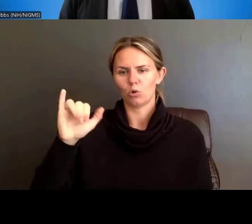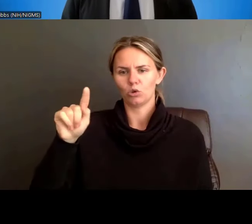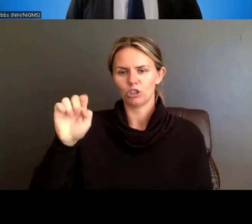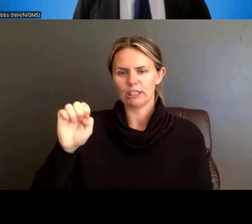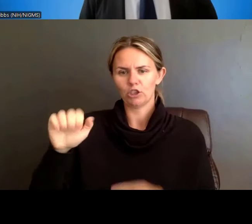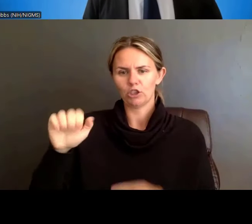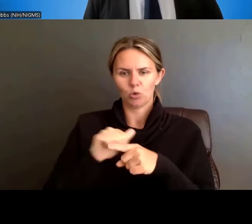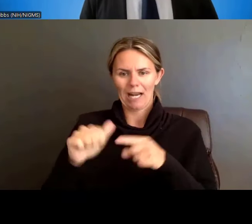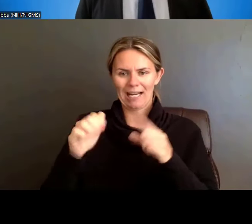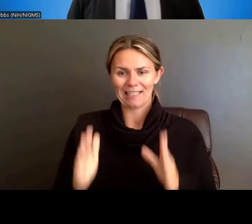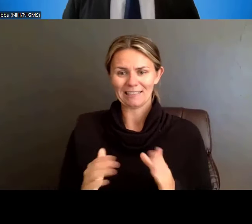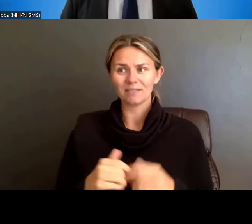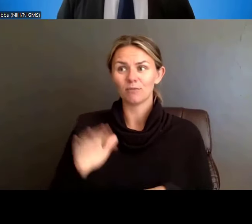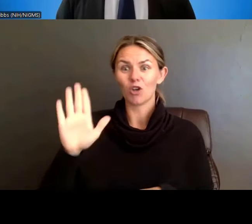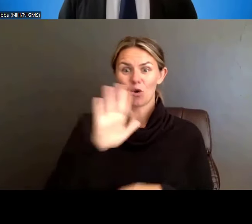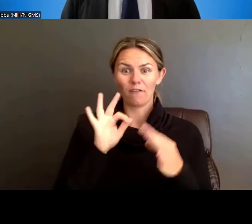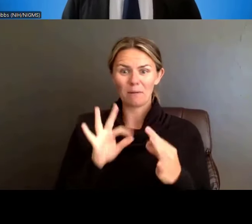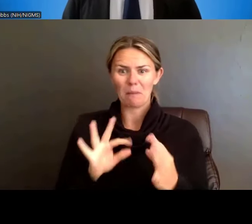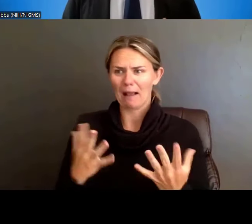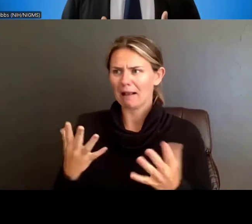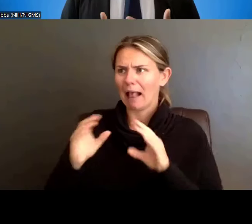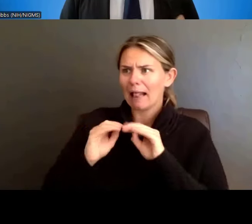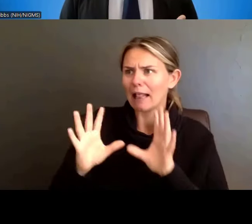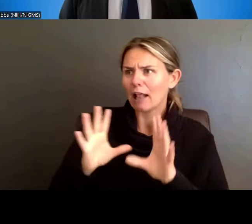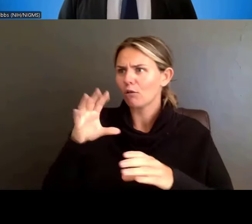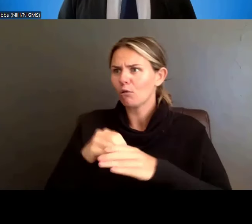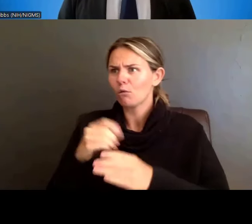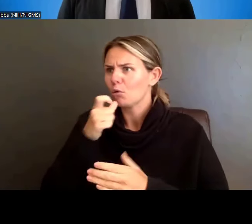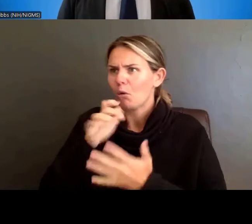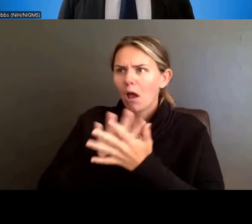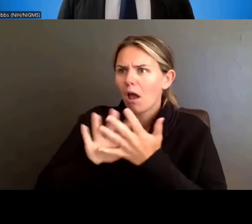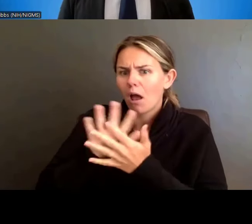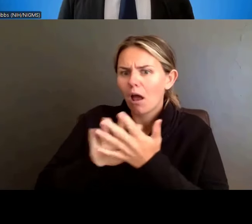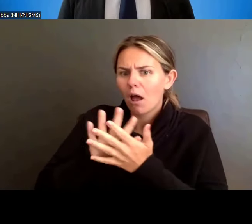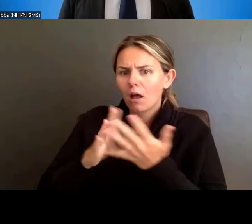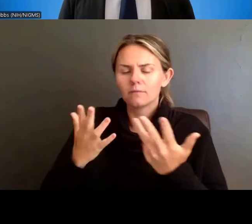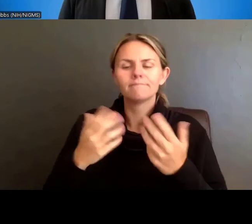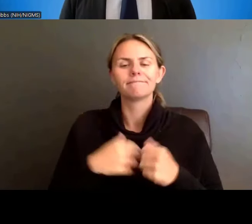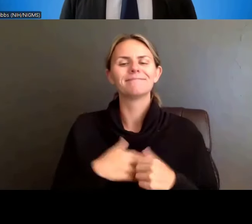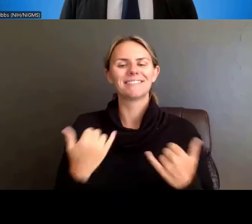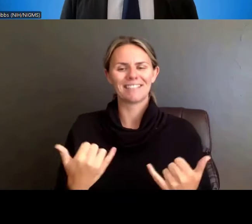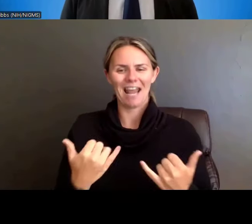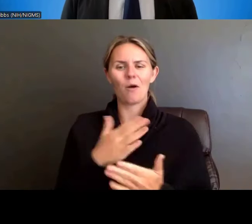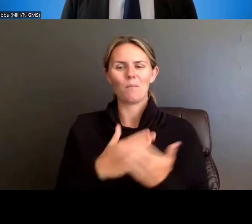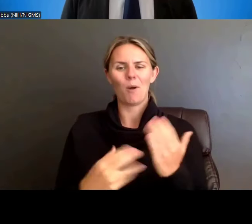and so we are removing Part 2 -- those clearly associated with training grants.